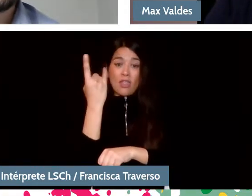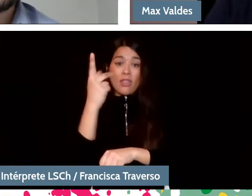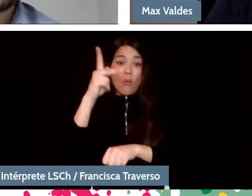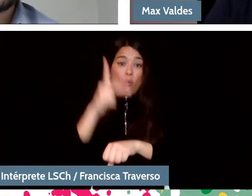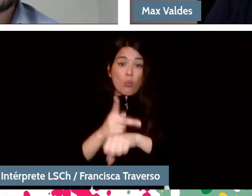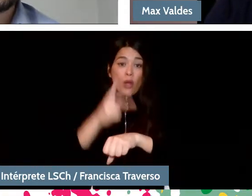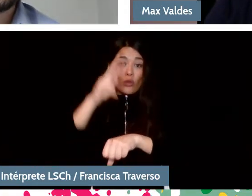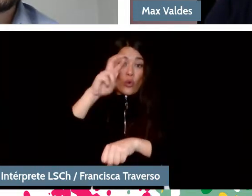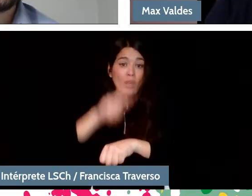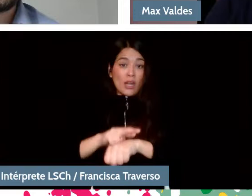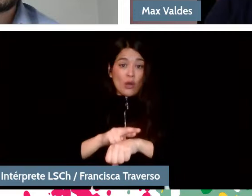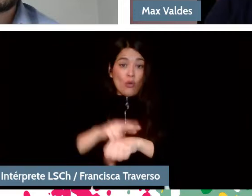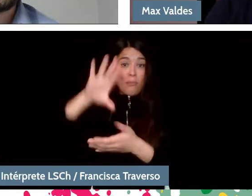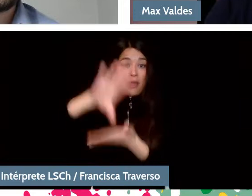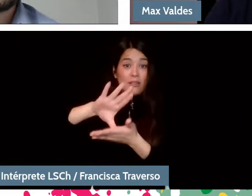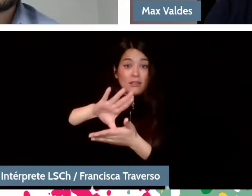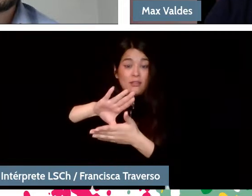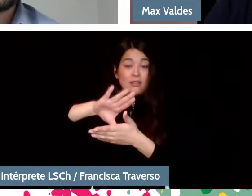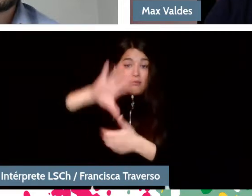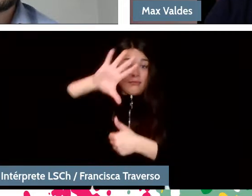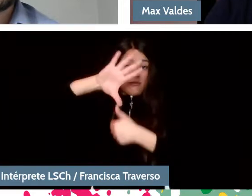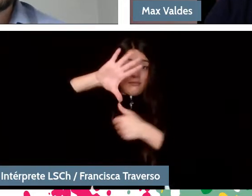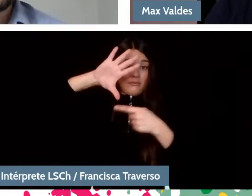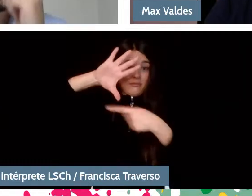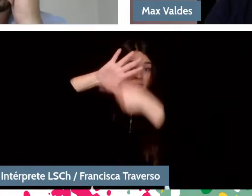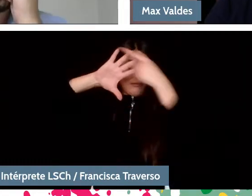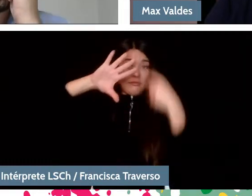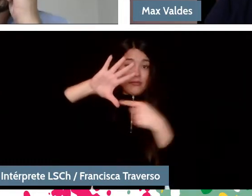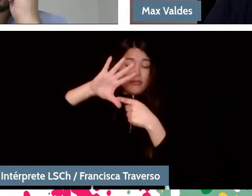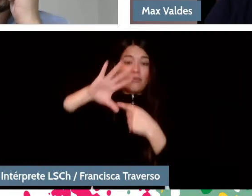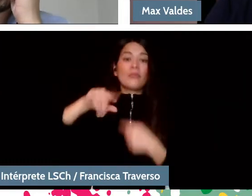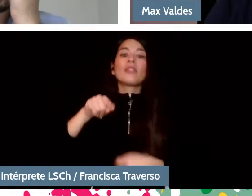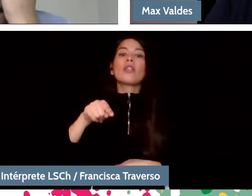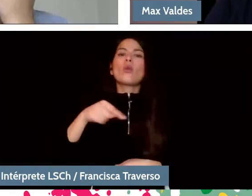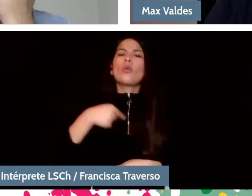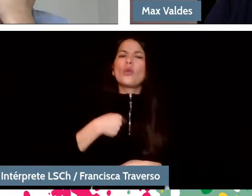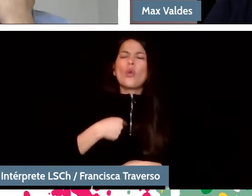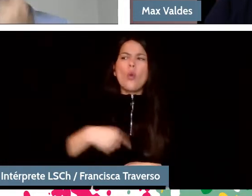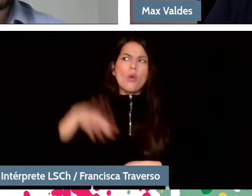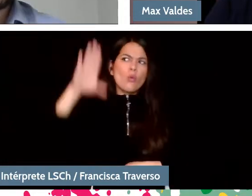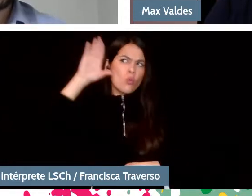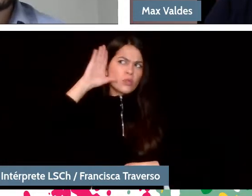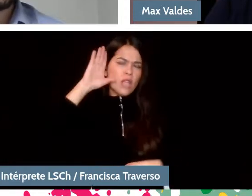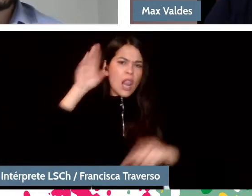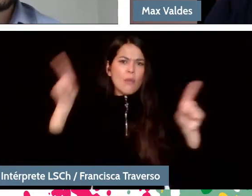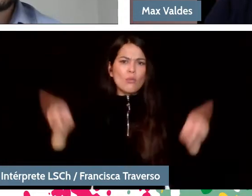And when I had to make them listen to music the first question is: "Can we watch a video?"